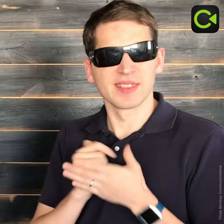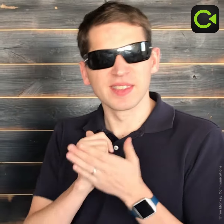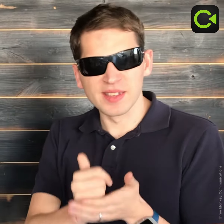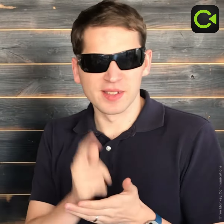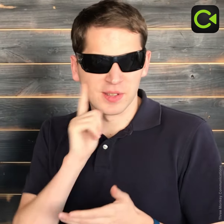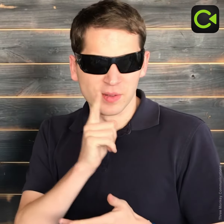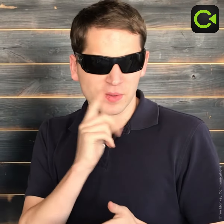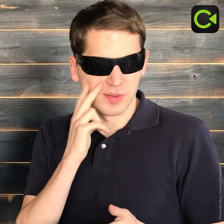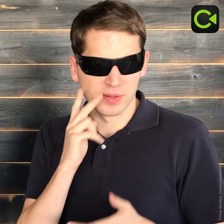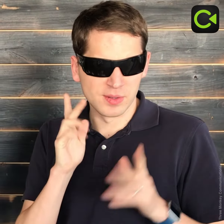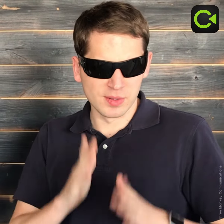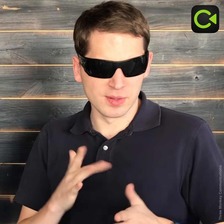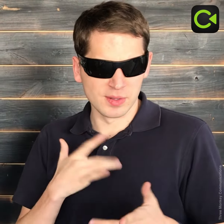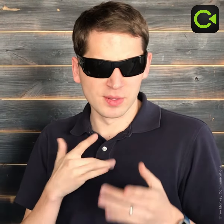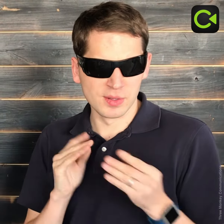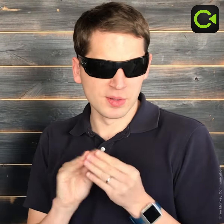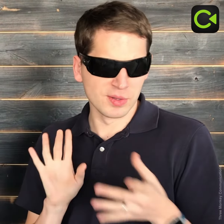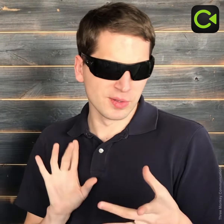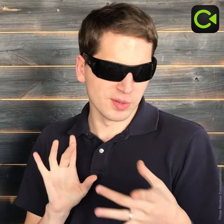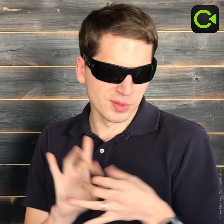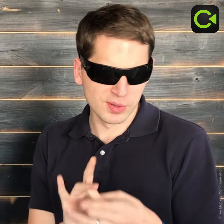These touch-based cues help a DeafBlind person feel more connected.